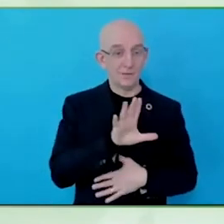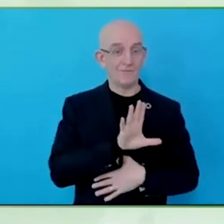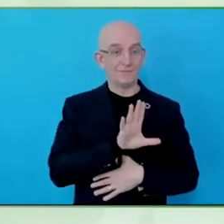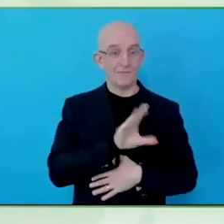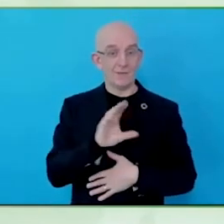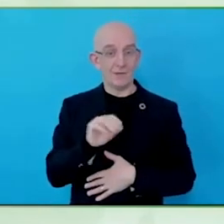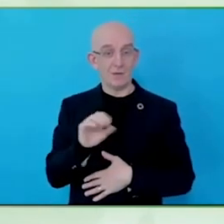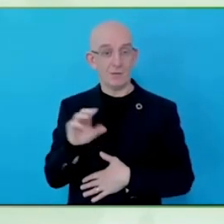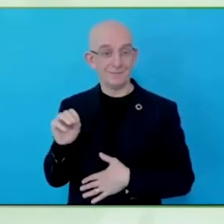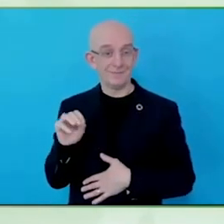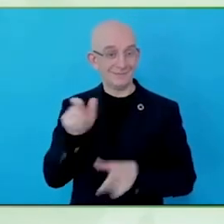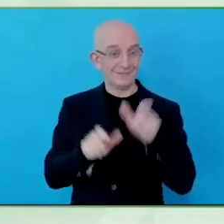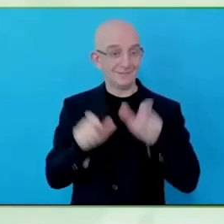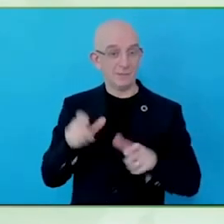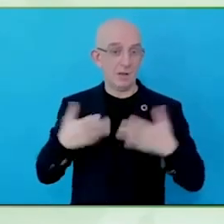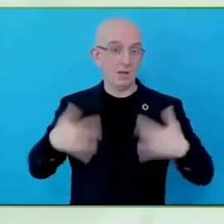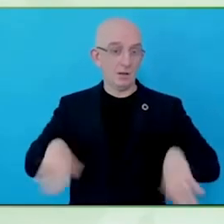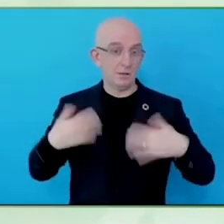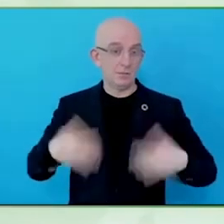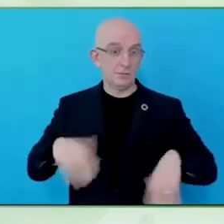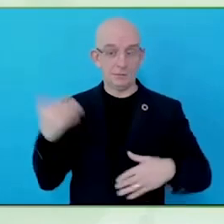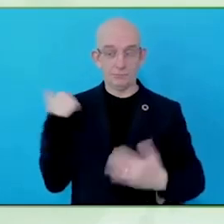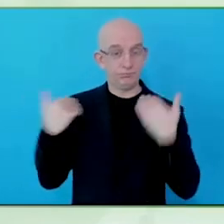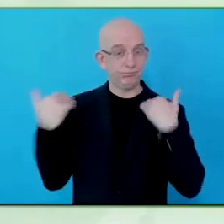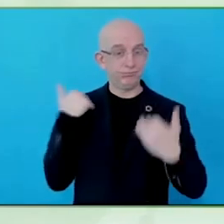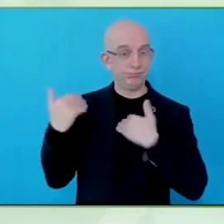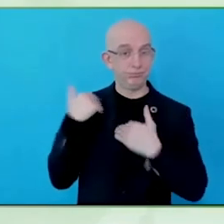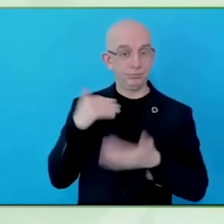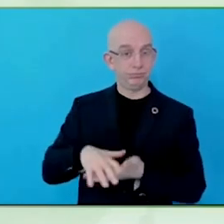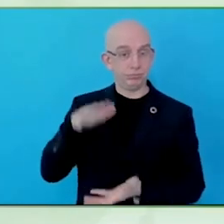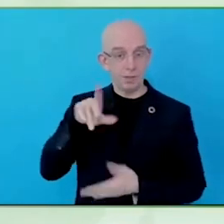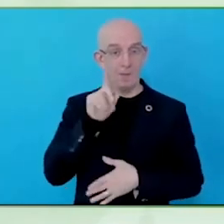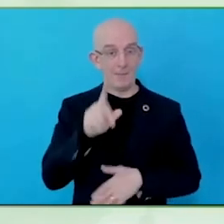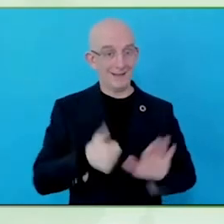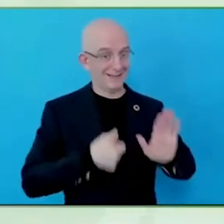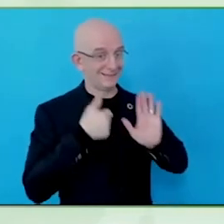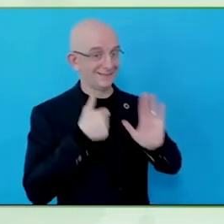not similar to those you have not listened to, and if these two, what